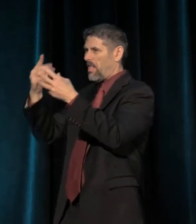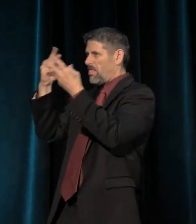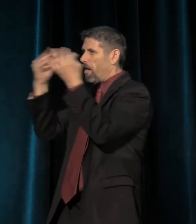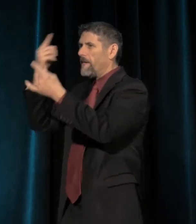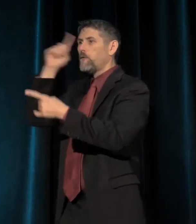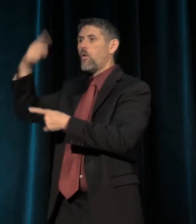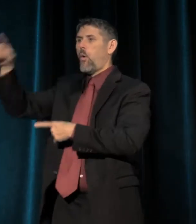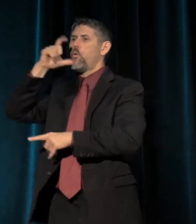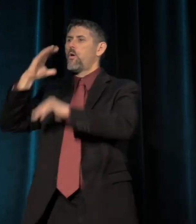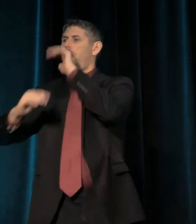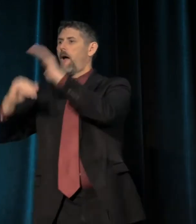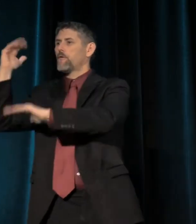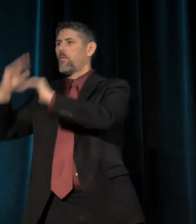These are not times...